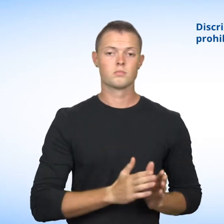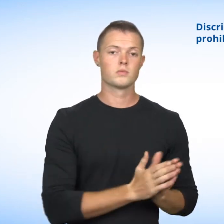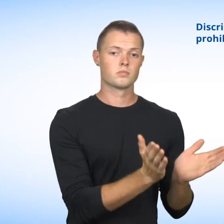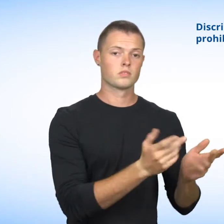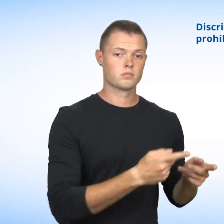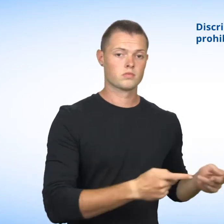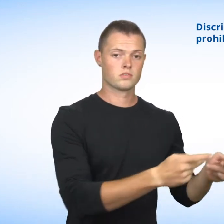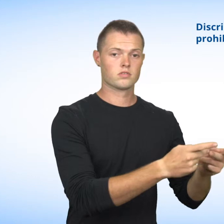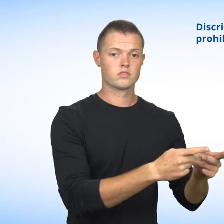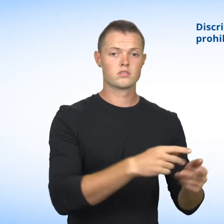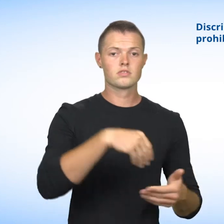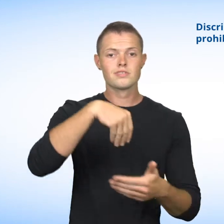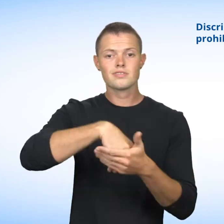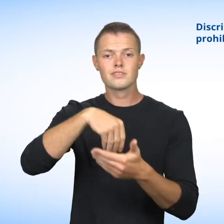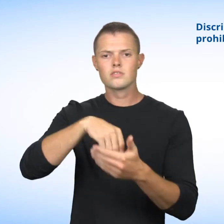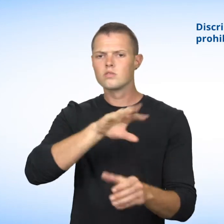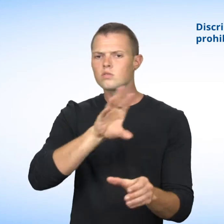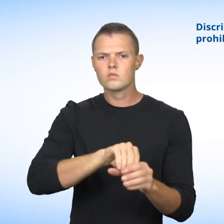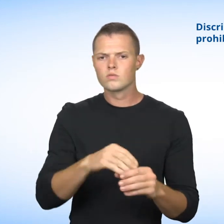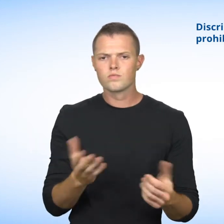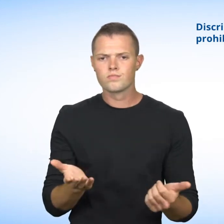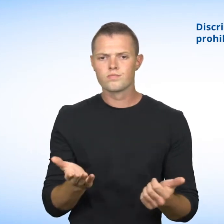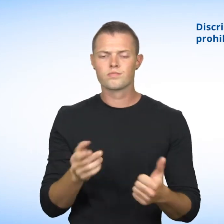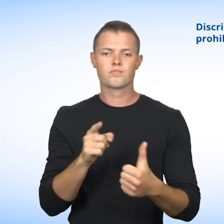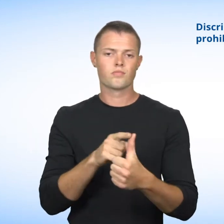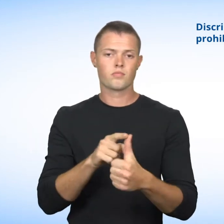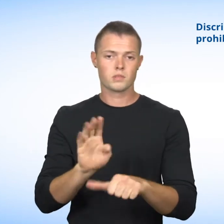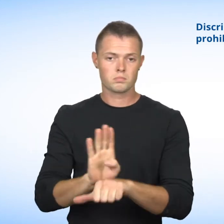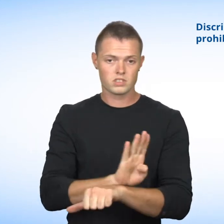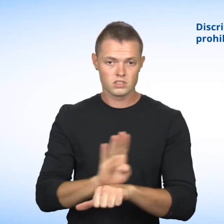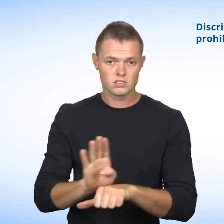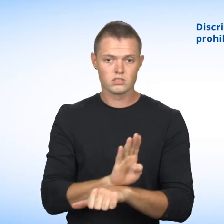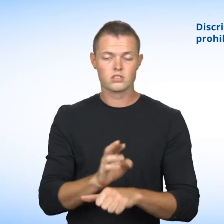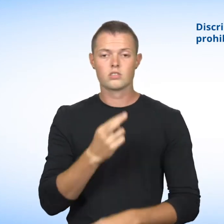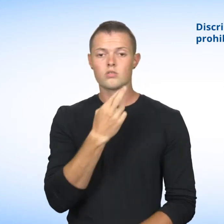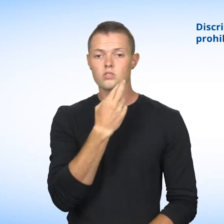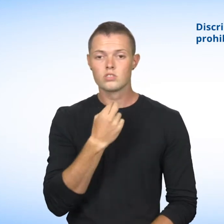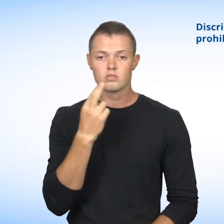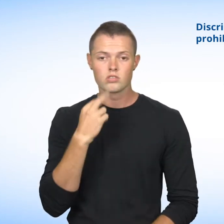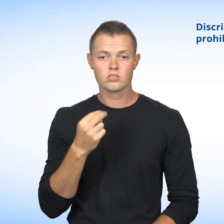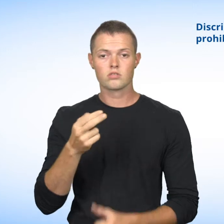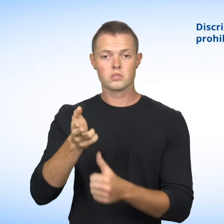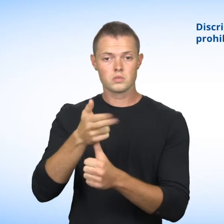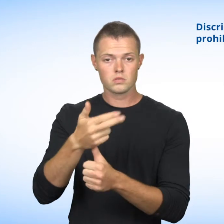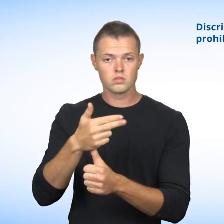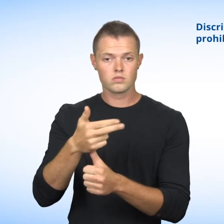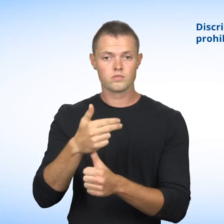public transport and public places include the following: Buisinesses, restaurants and hotels